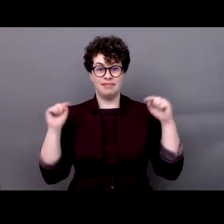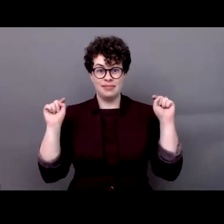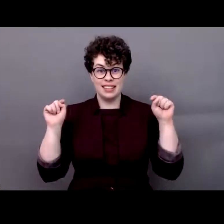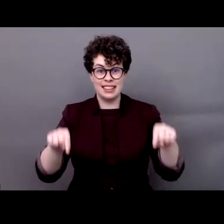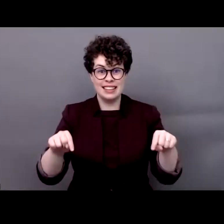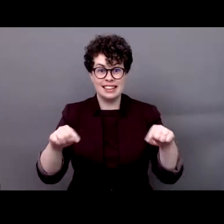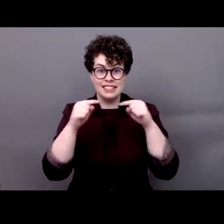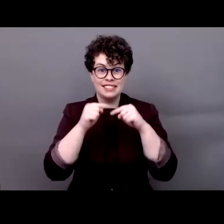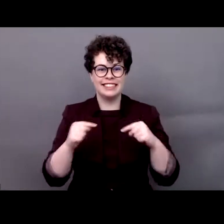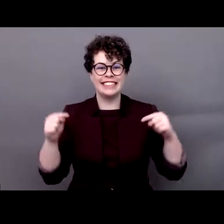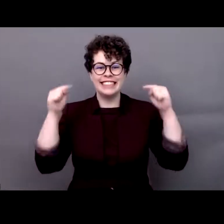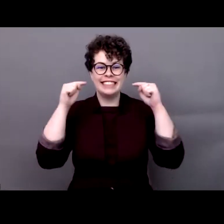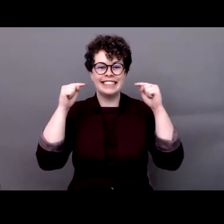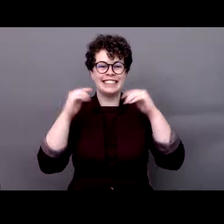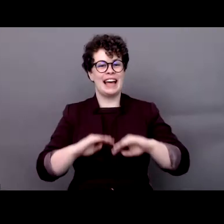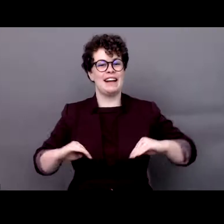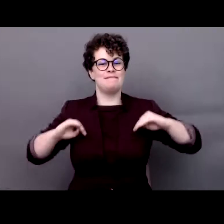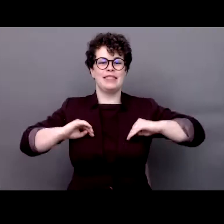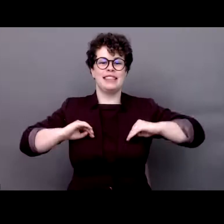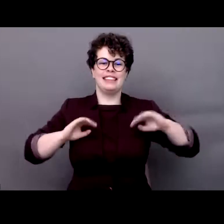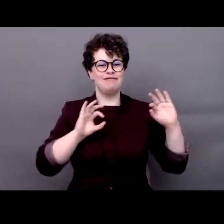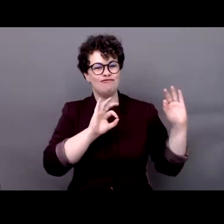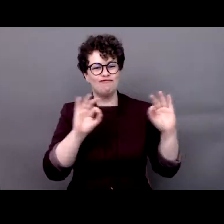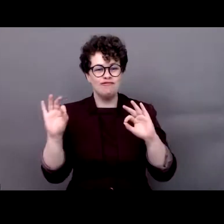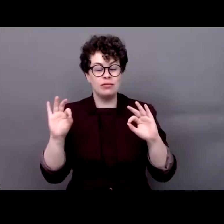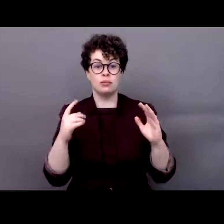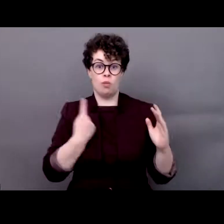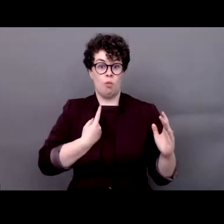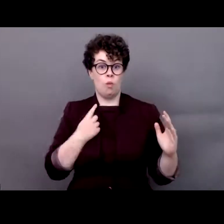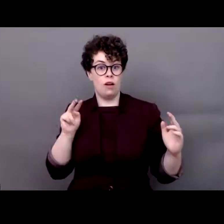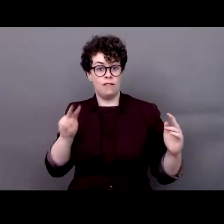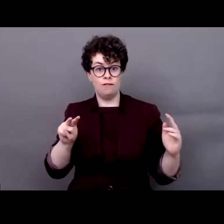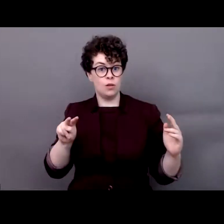and be able to hear many perspectives